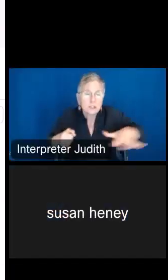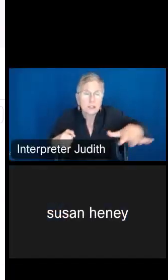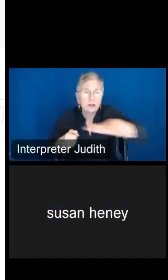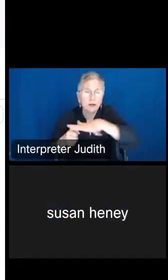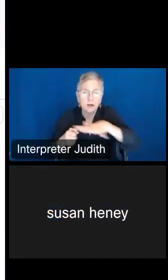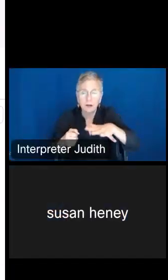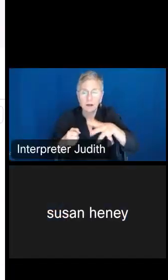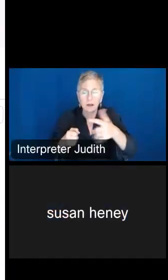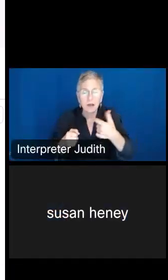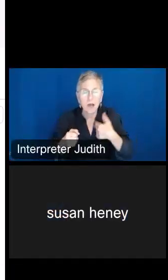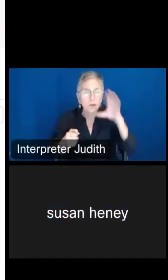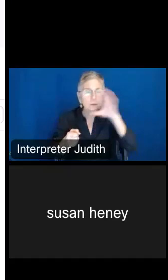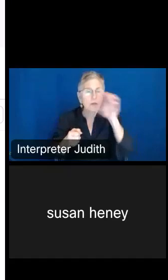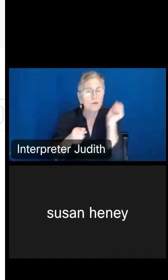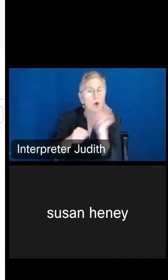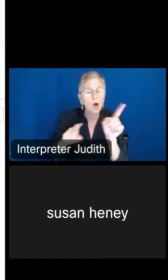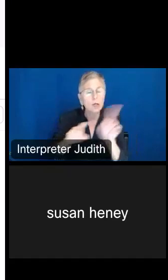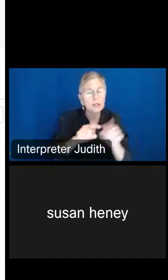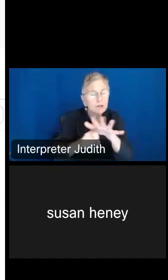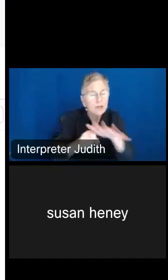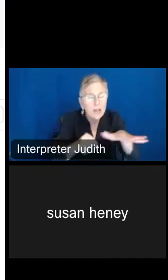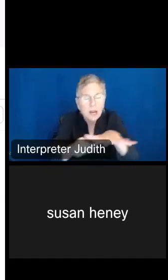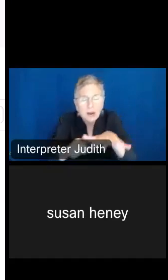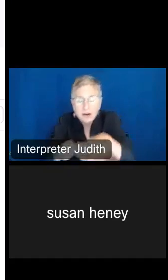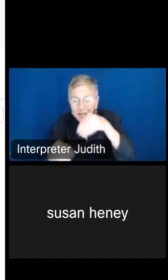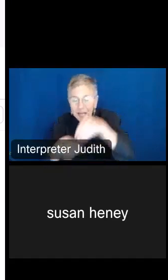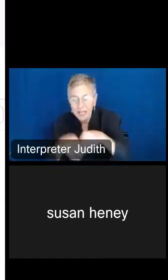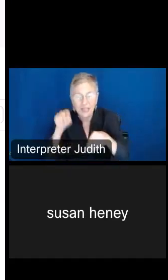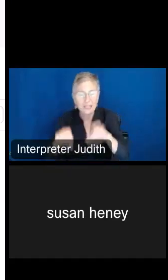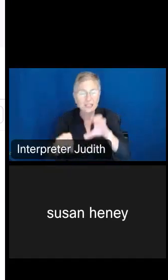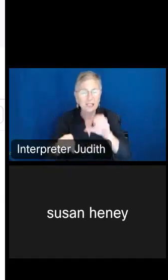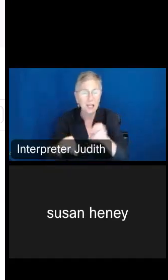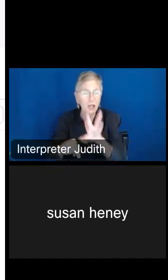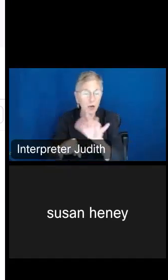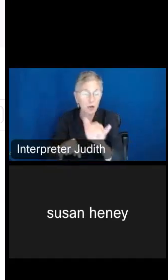for all neighborhoods in this particular county) it's going to give you this prompt. It looks